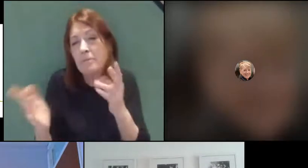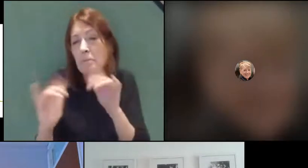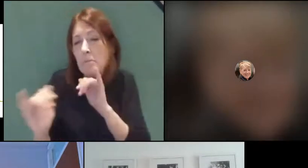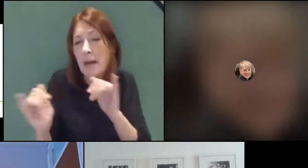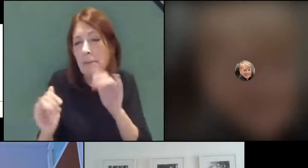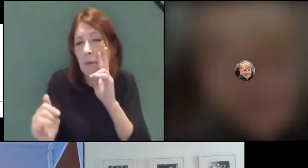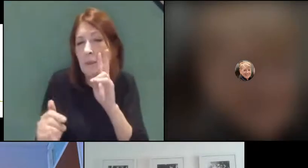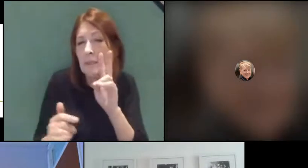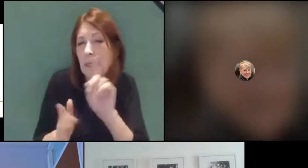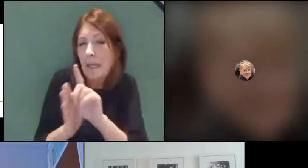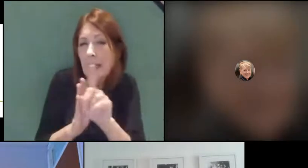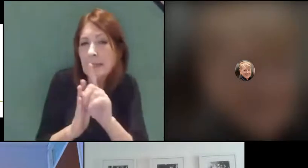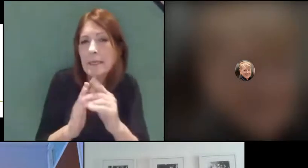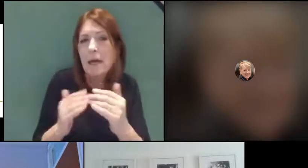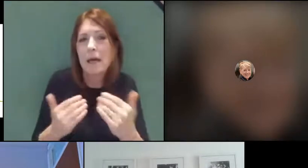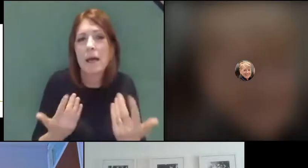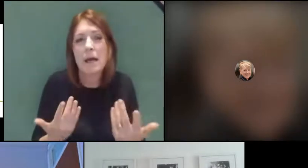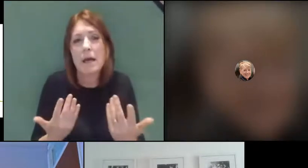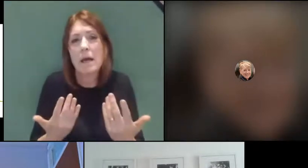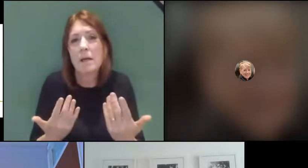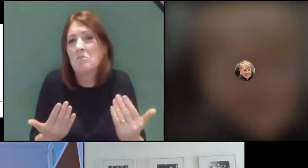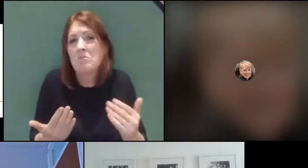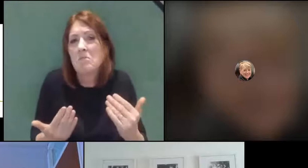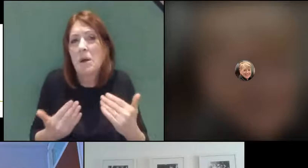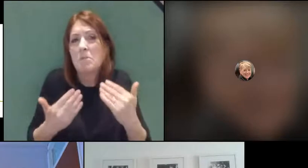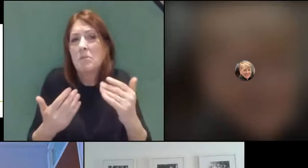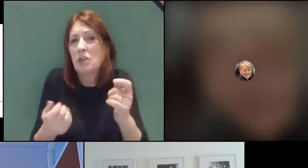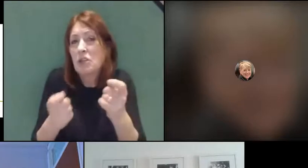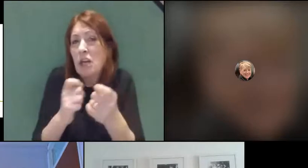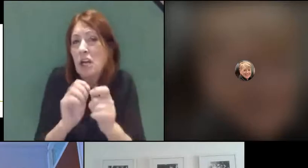is some move going forward but we we don't know the answers at this moment in time.